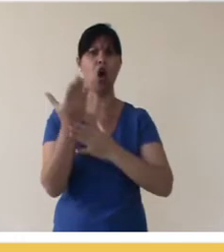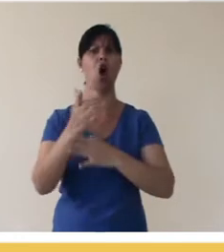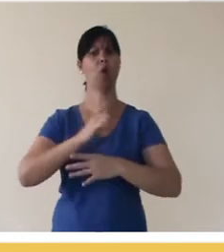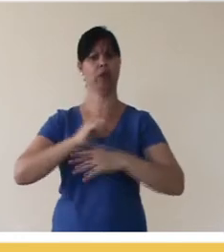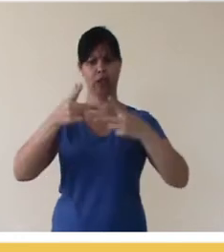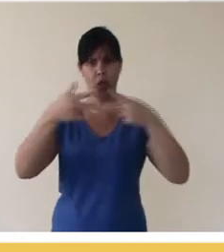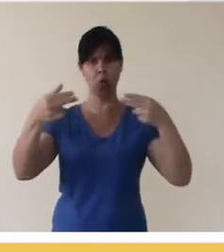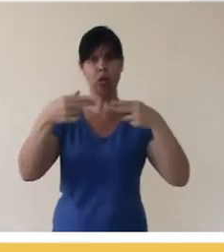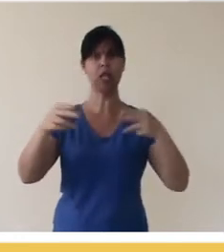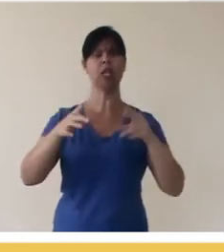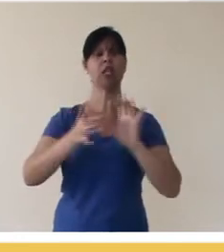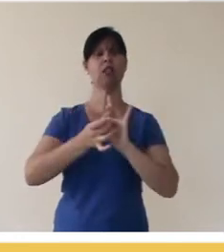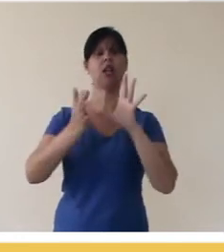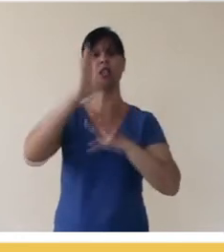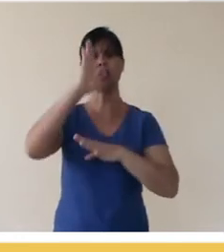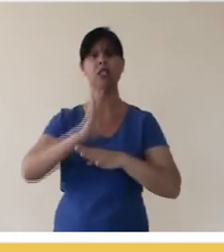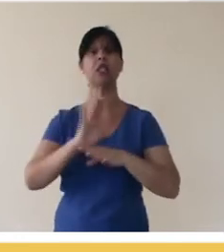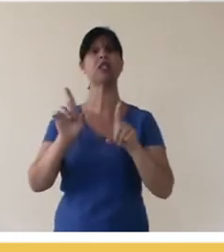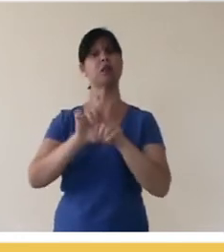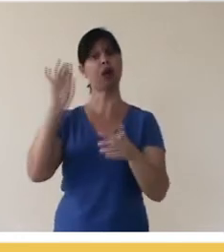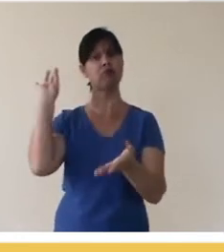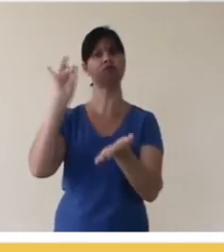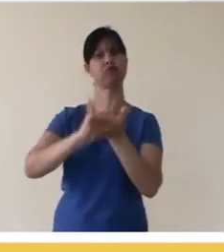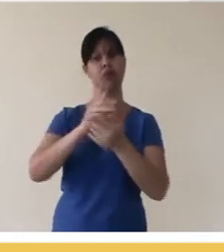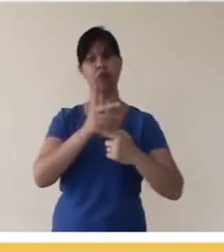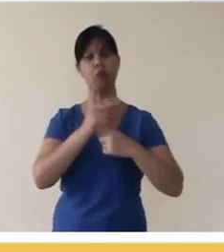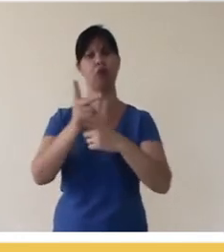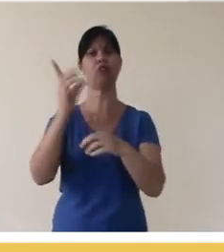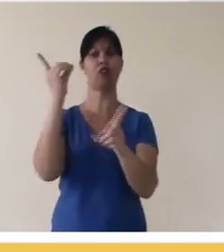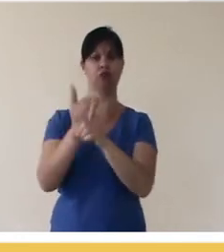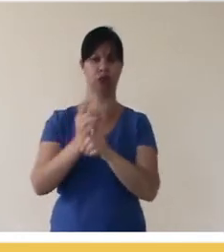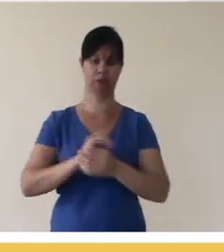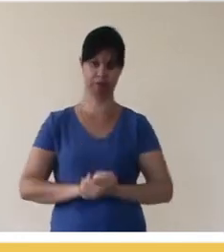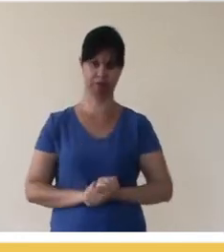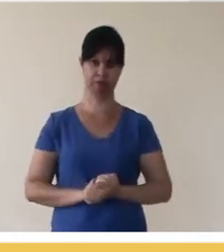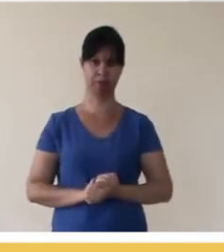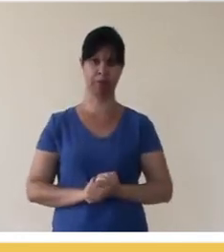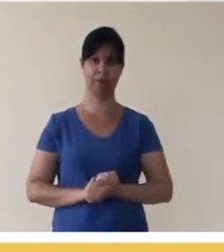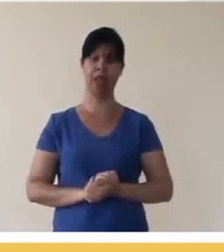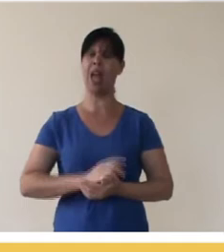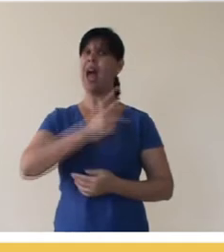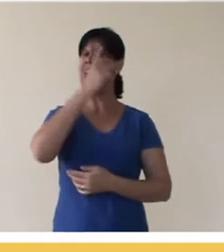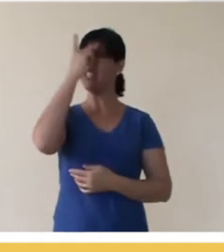the license, its link and the link to the original work. Many people